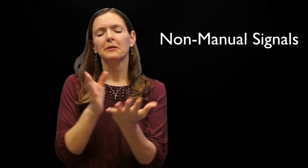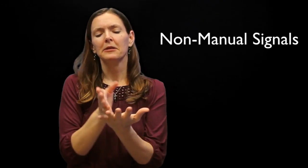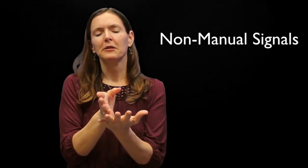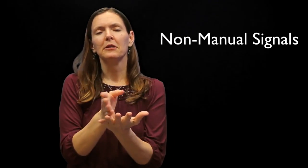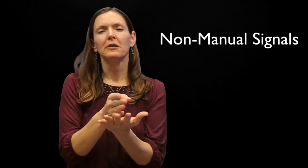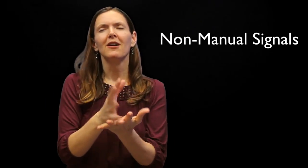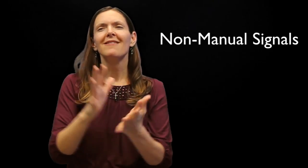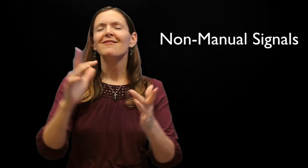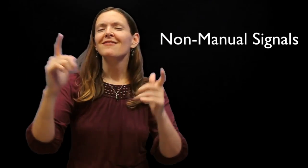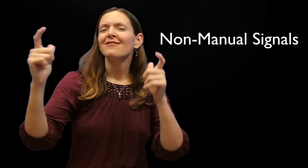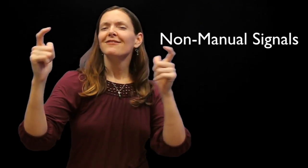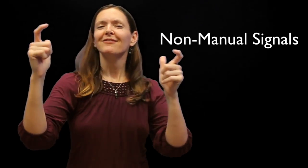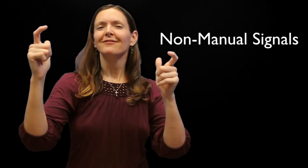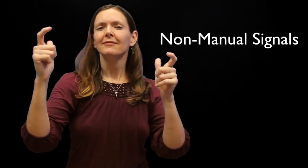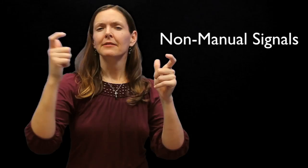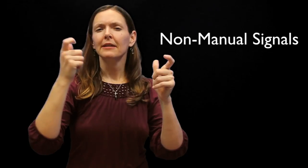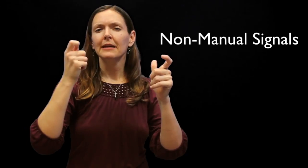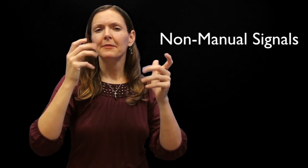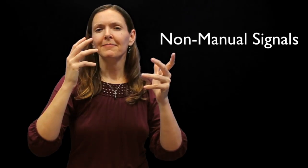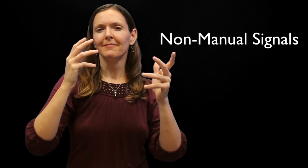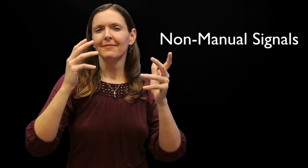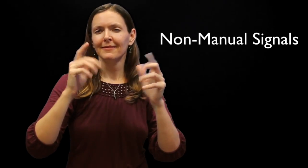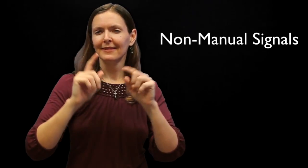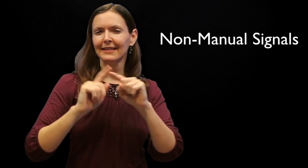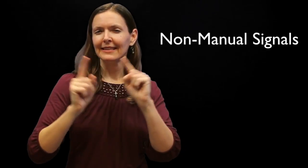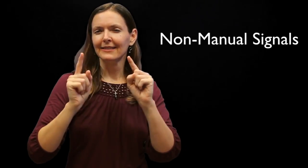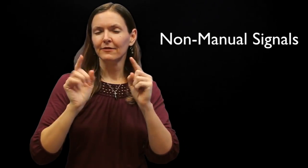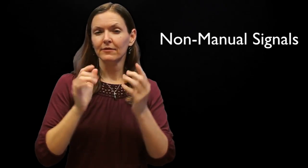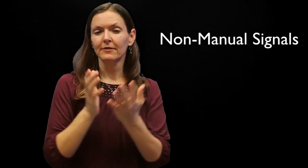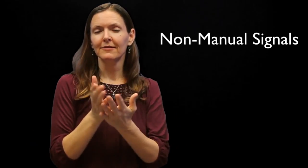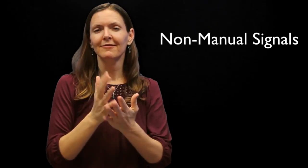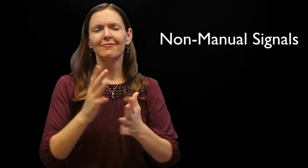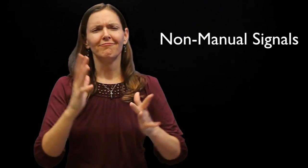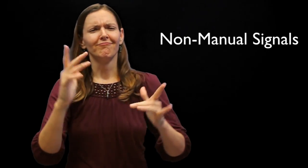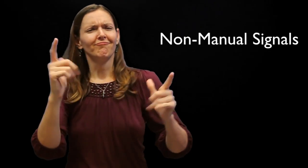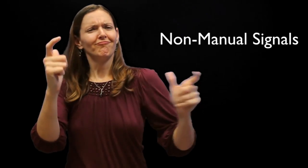slightly. In contrast, the grammar used during the consultative or formal registers do not show the tongue